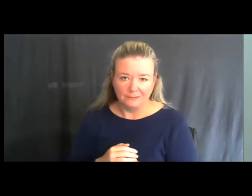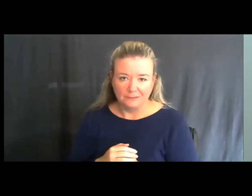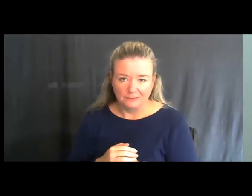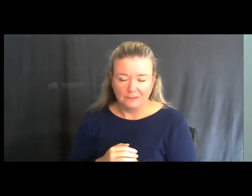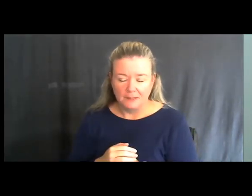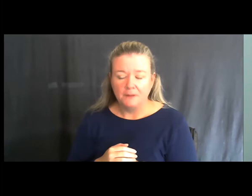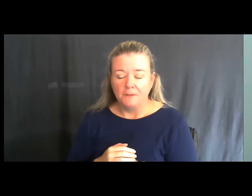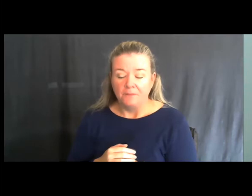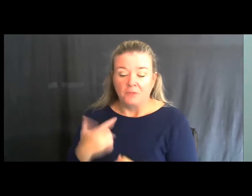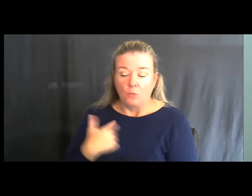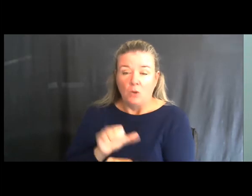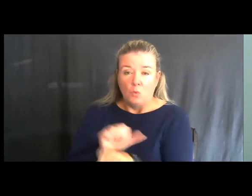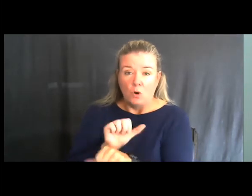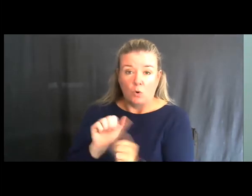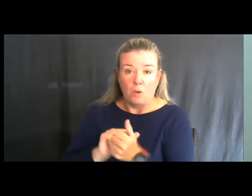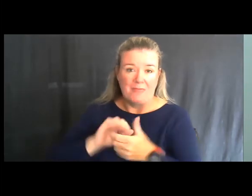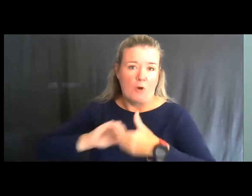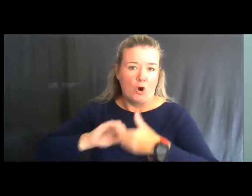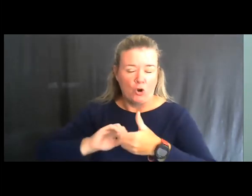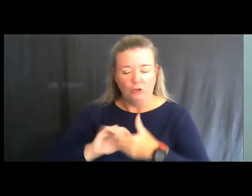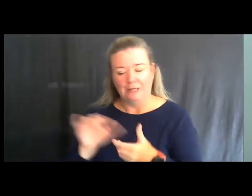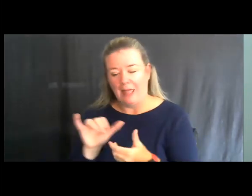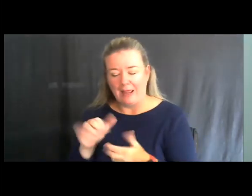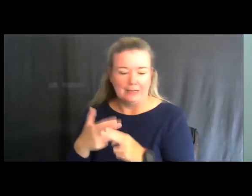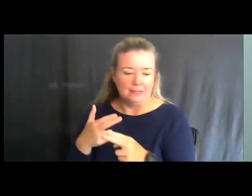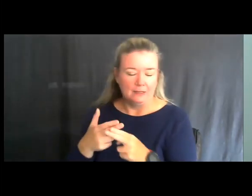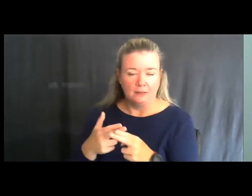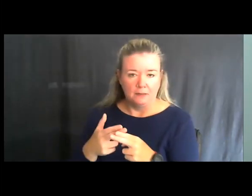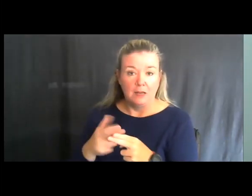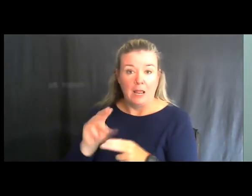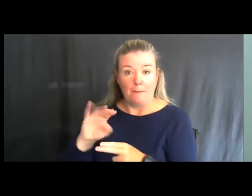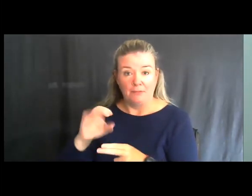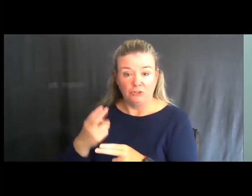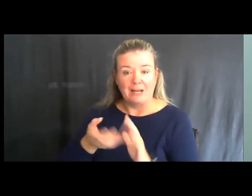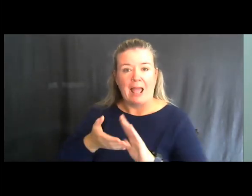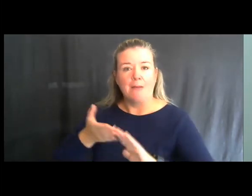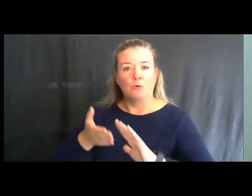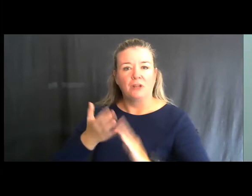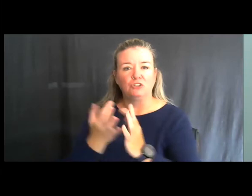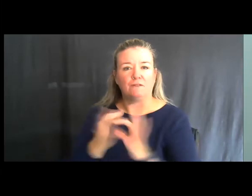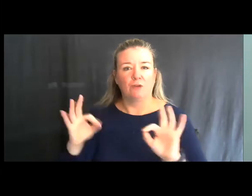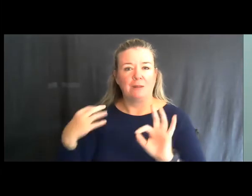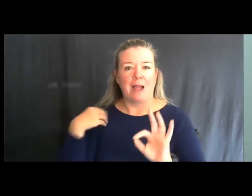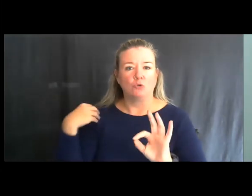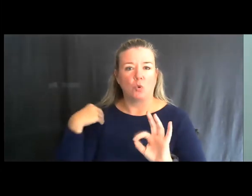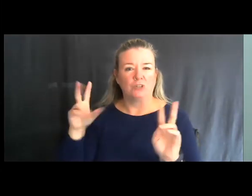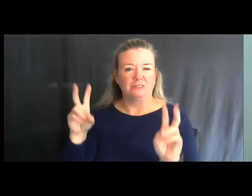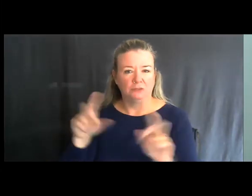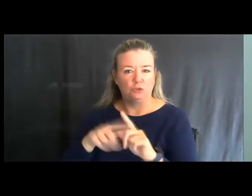We work with partners, such as the Michigan Operation Freedom Outdoors to help people